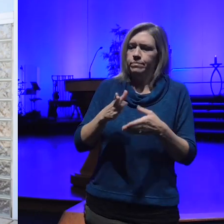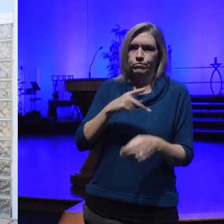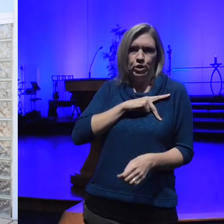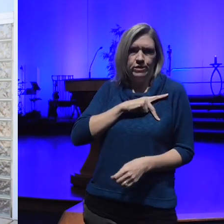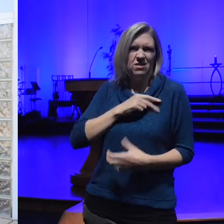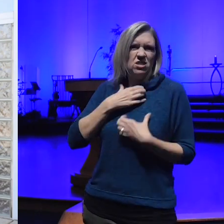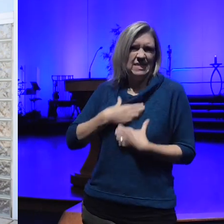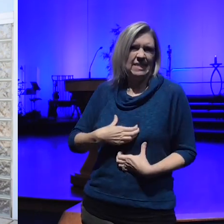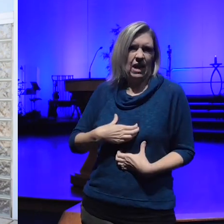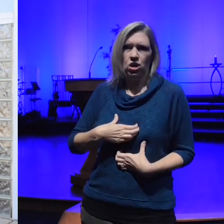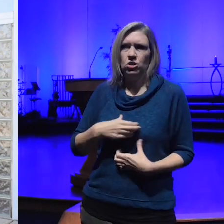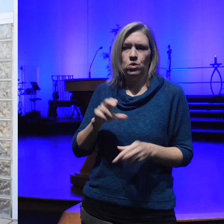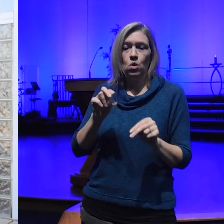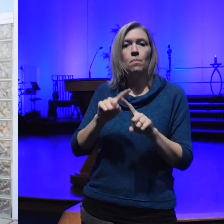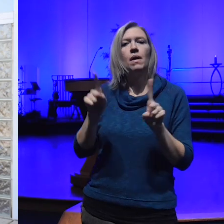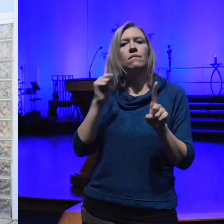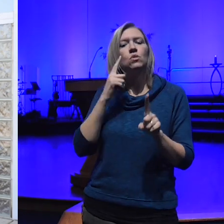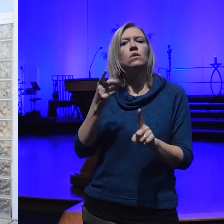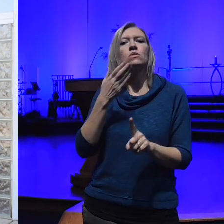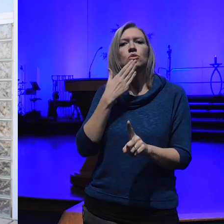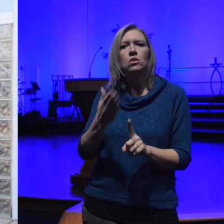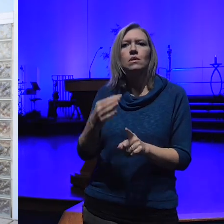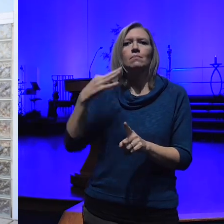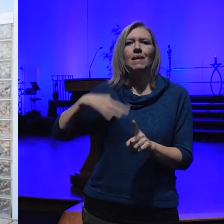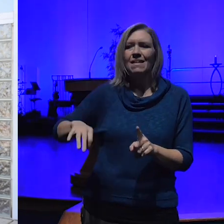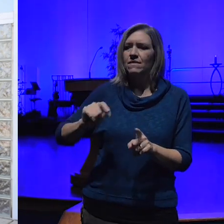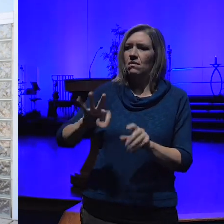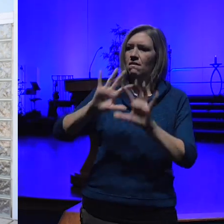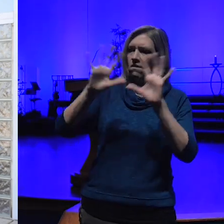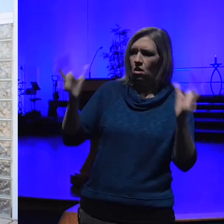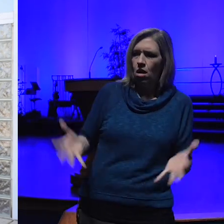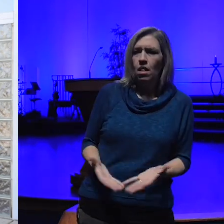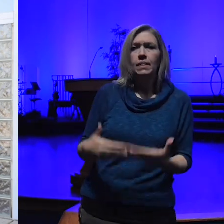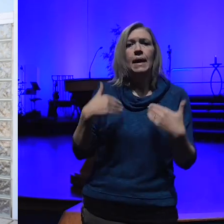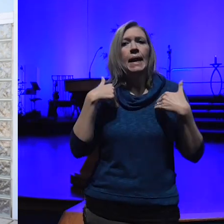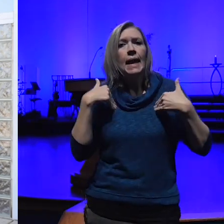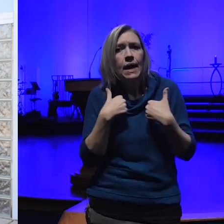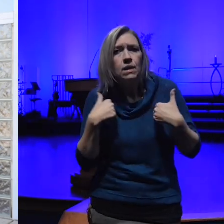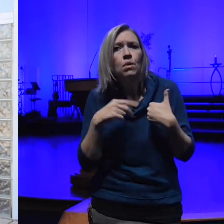good of the all and that means animal vegetable mineral Kingdom the entire planet everyone